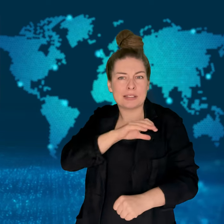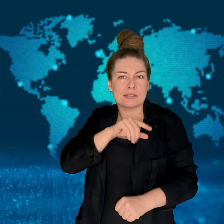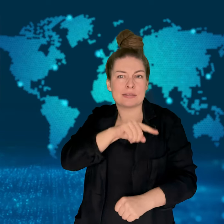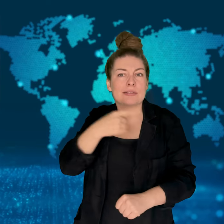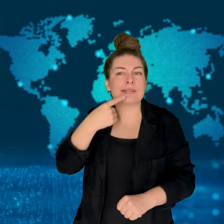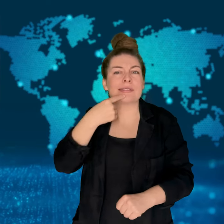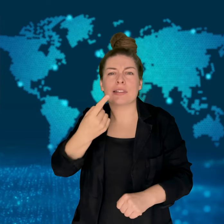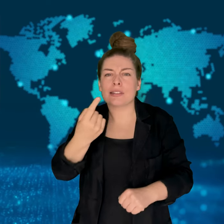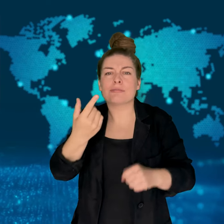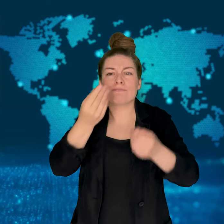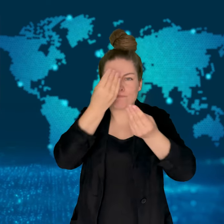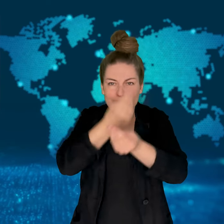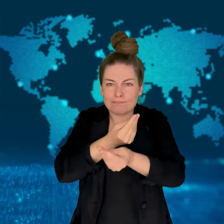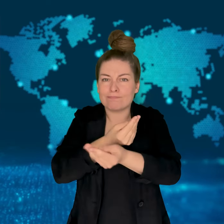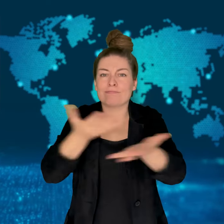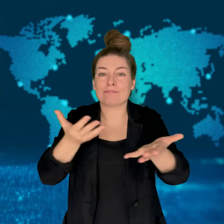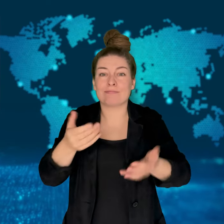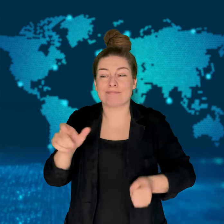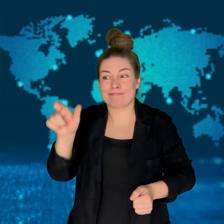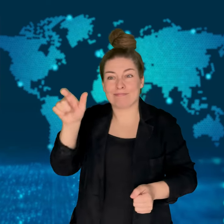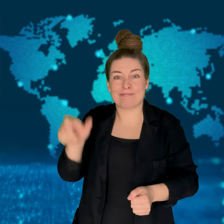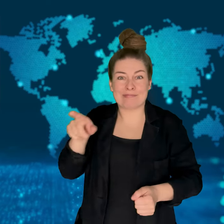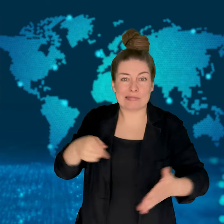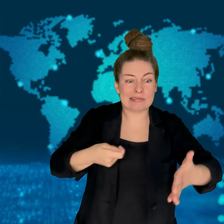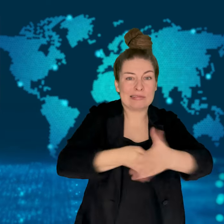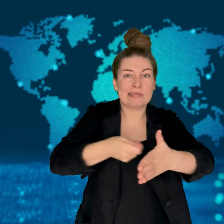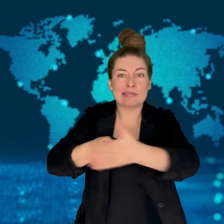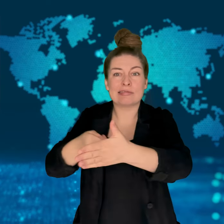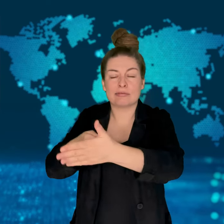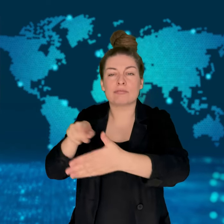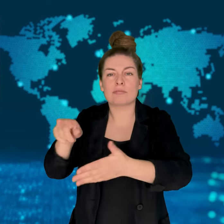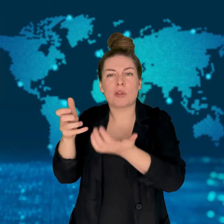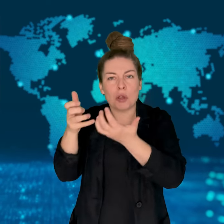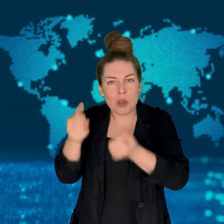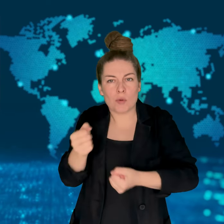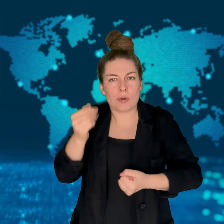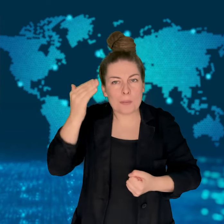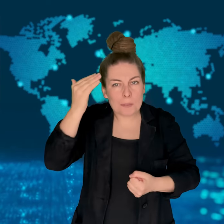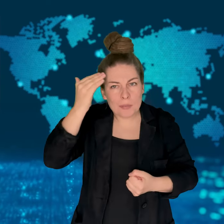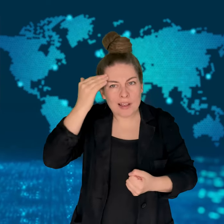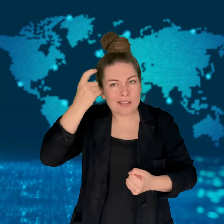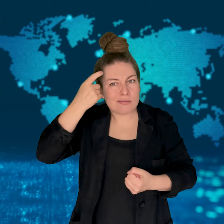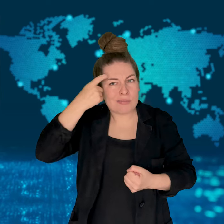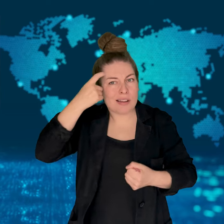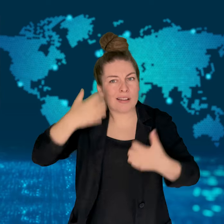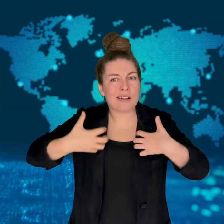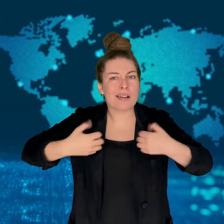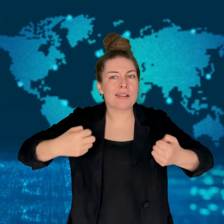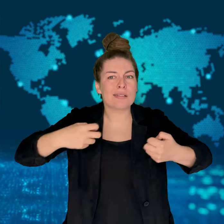Authorities have reported that the stabbings were most likely related to